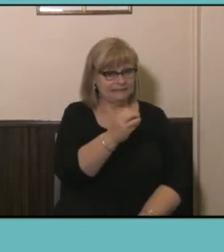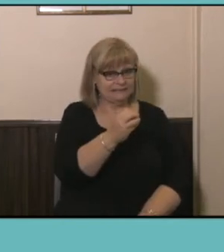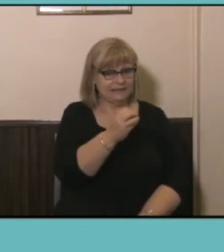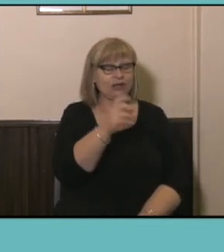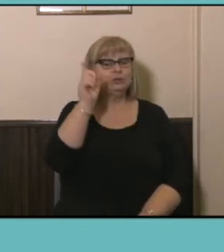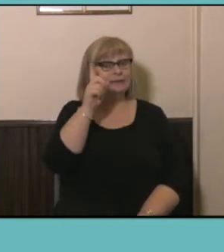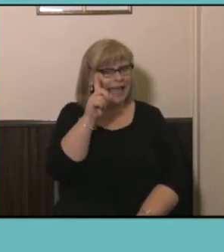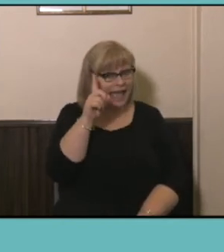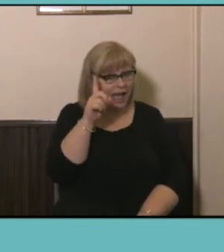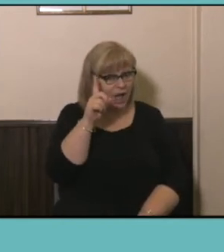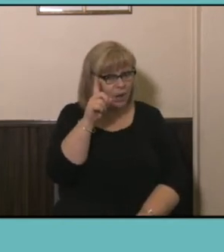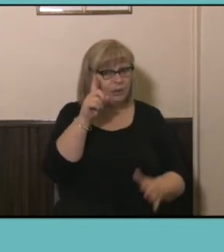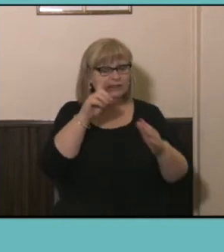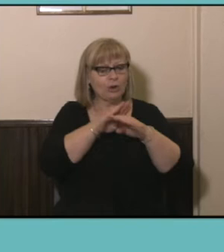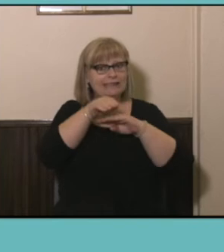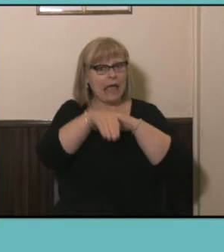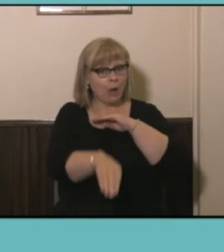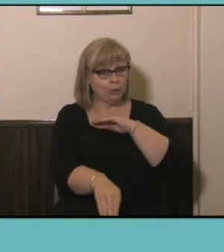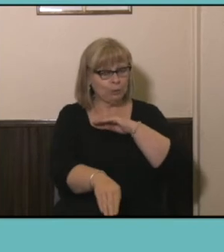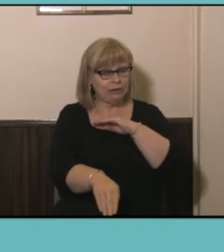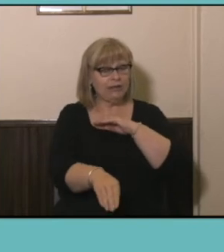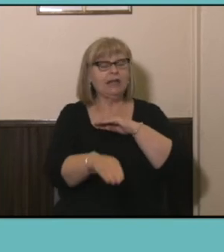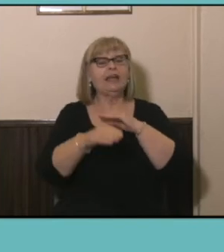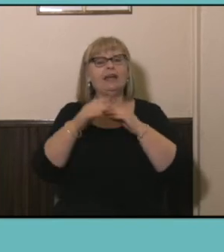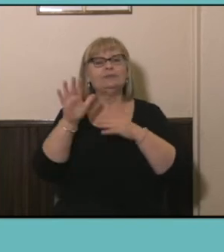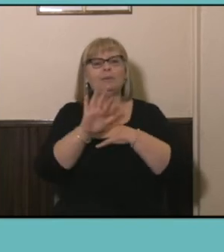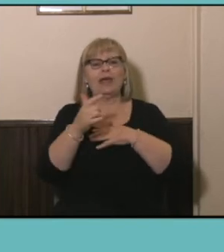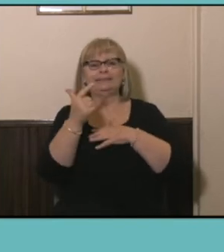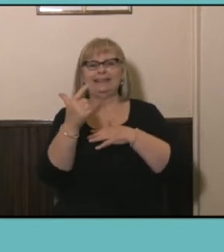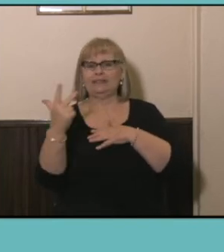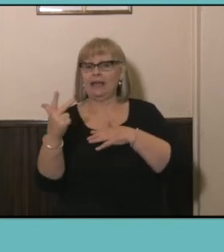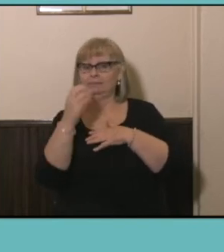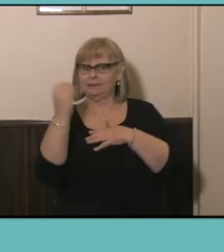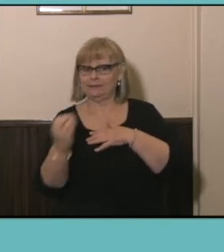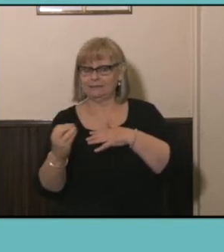where it is now in the 2016 Census Data at around 78% for women, it's dropped